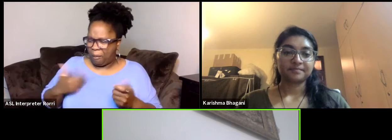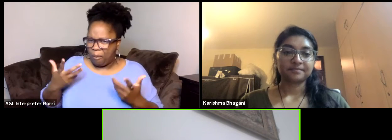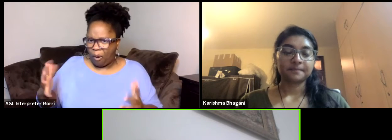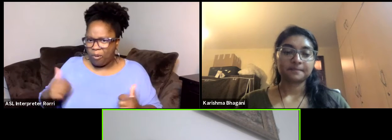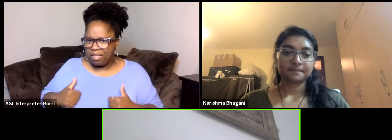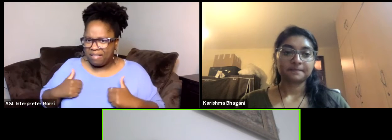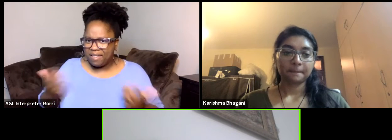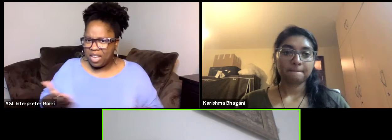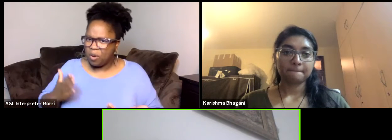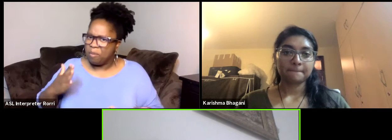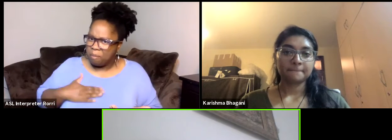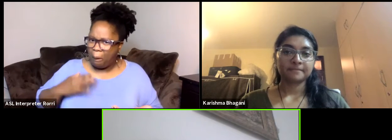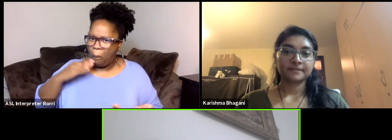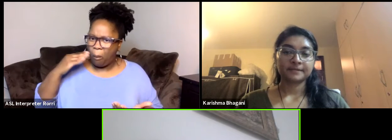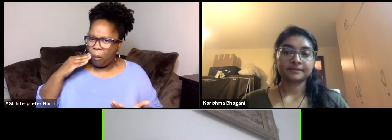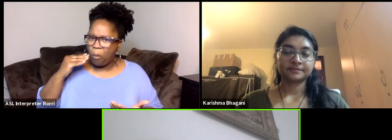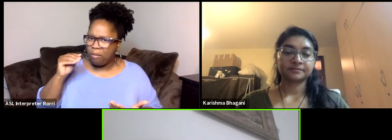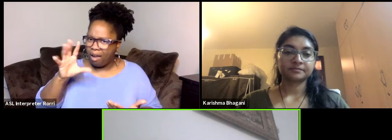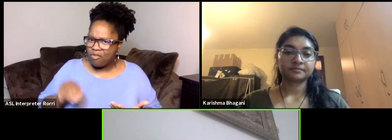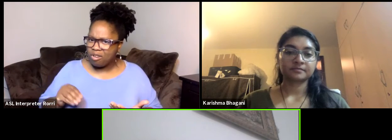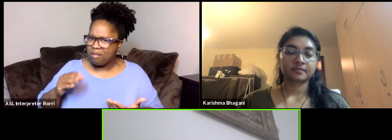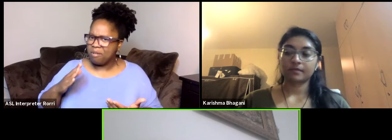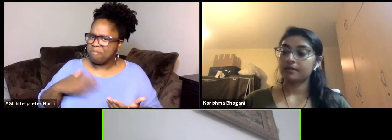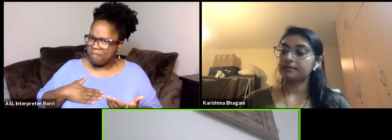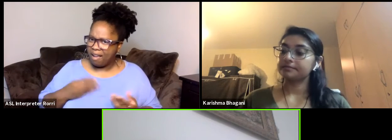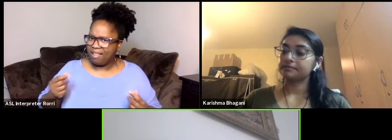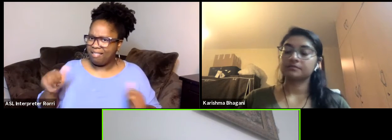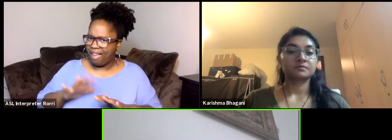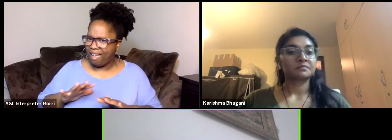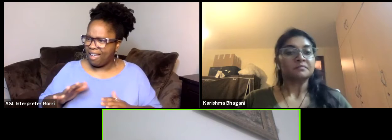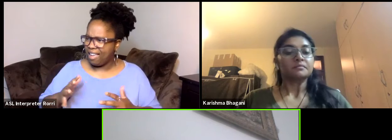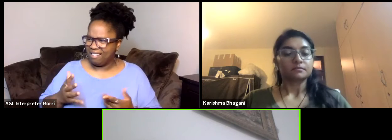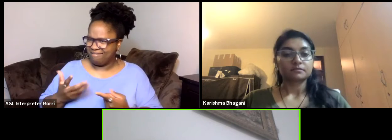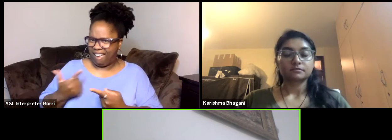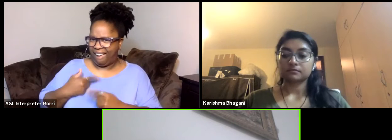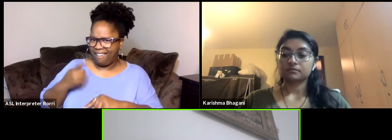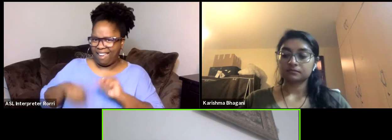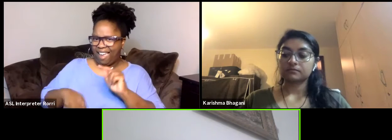So that's the discourse I feel like some not everybody,